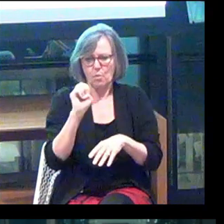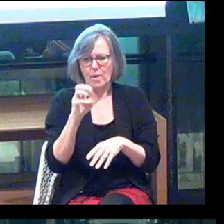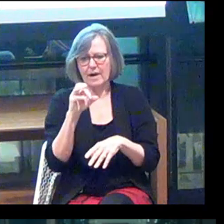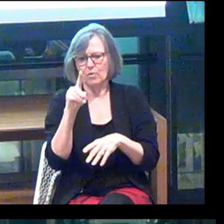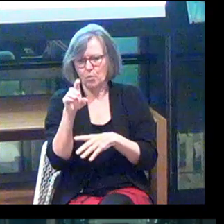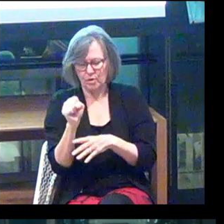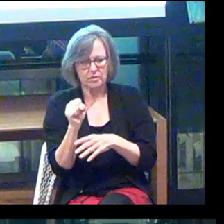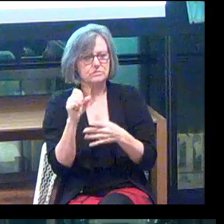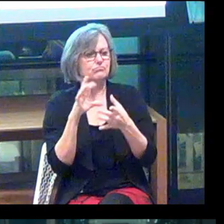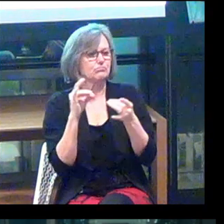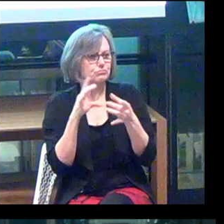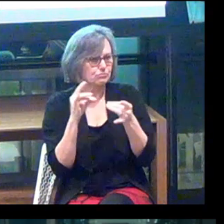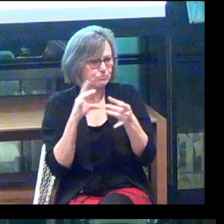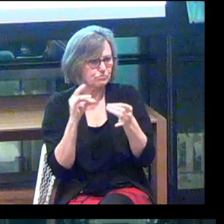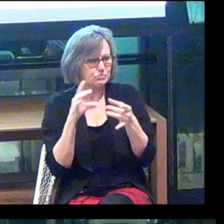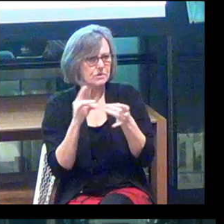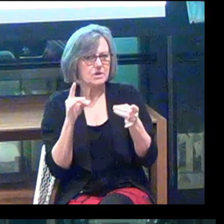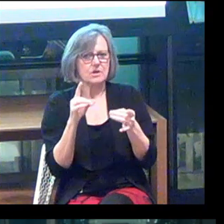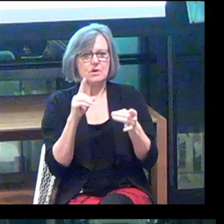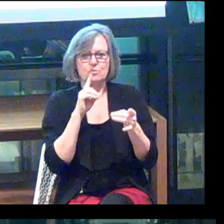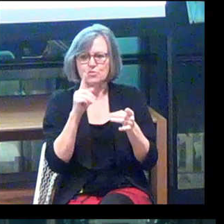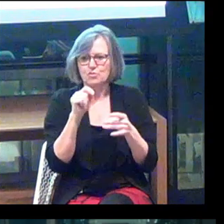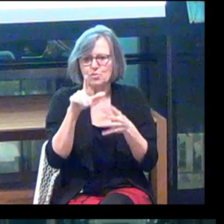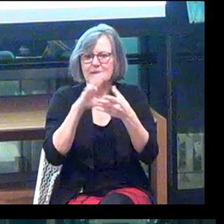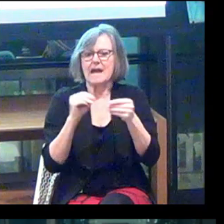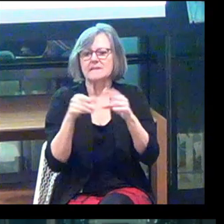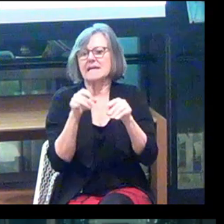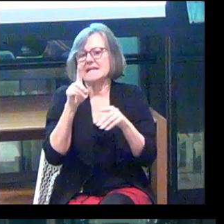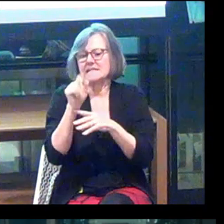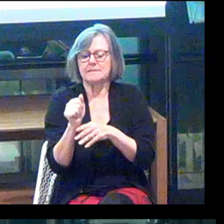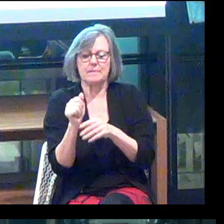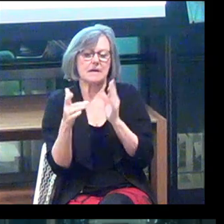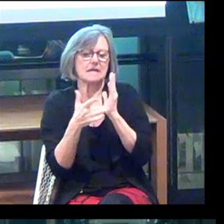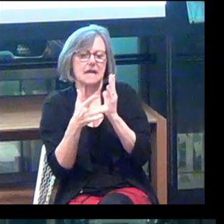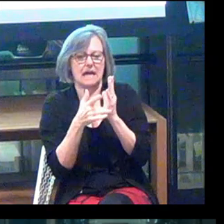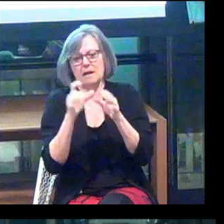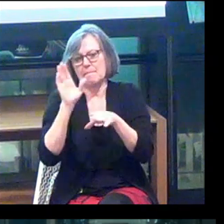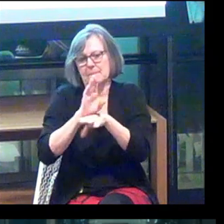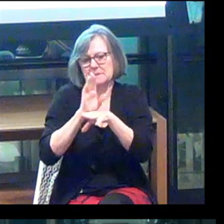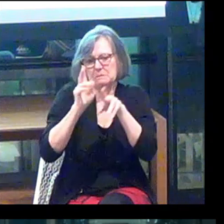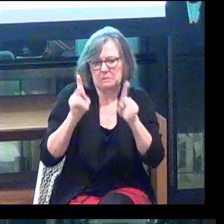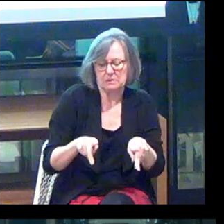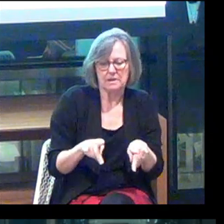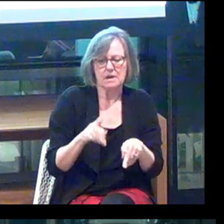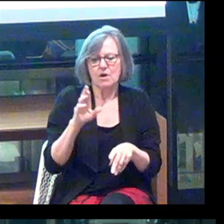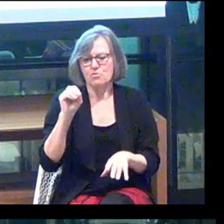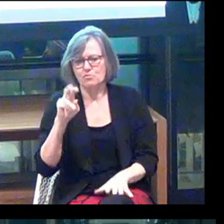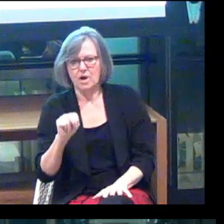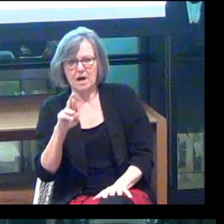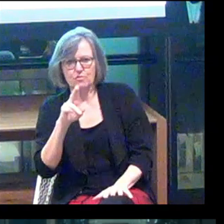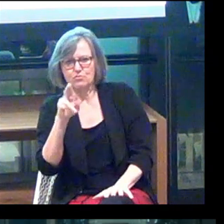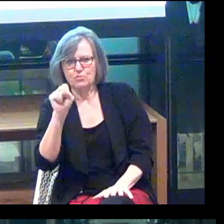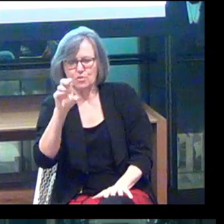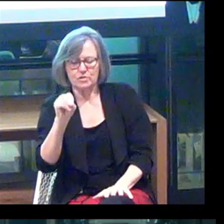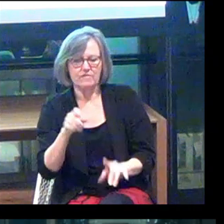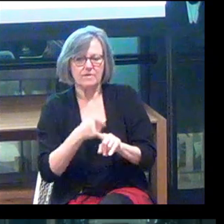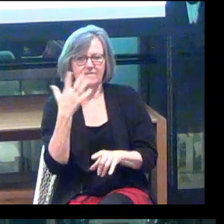He's gonna talk about true tales as a disability tech entrepreneur. And we have Ron Russo from 5Lion Ventures.